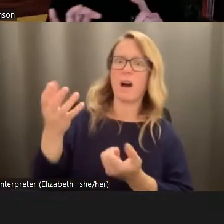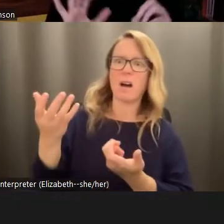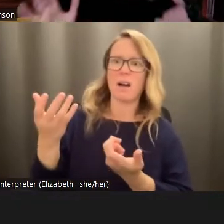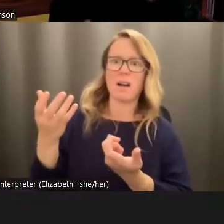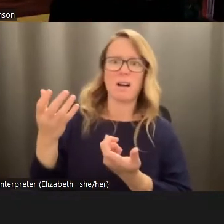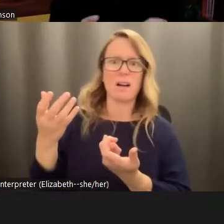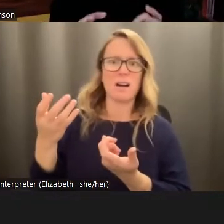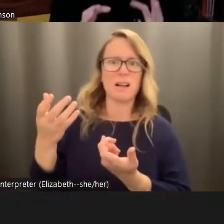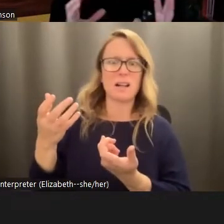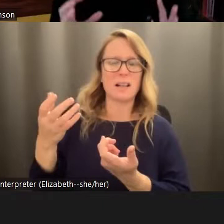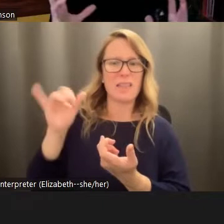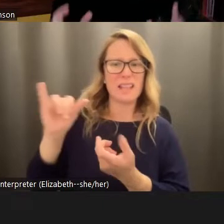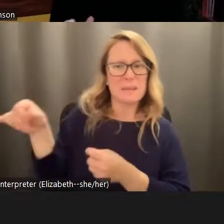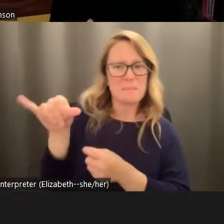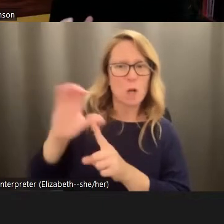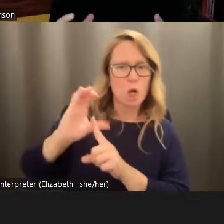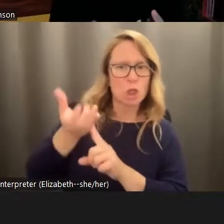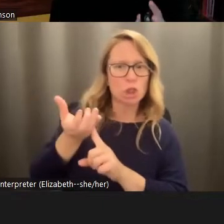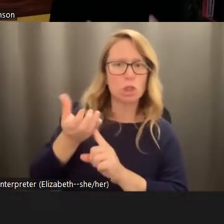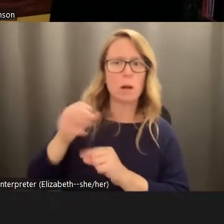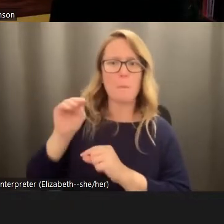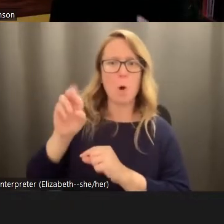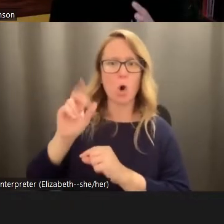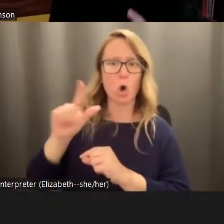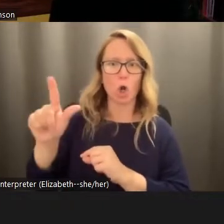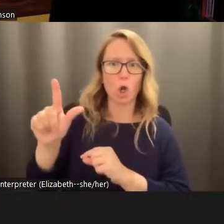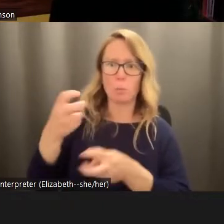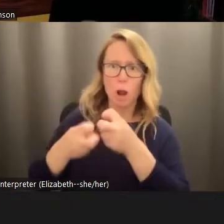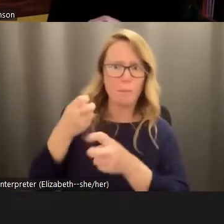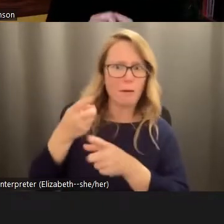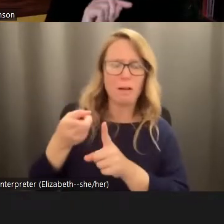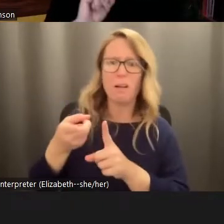cultural and moral log jam of avoidance and disavow that has